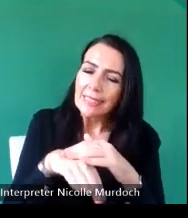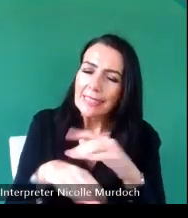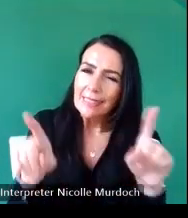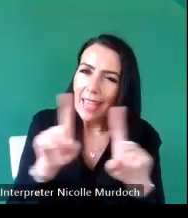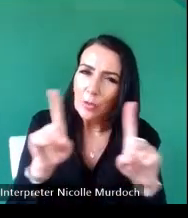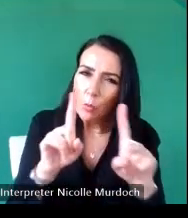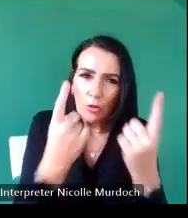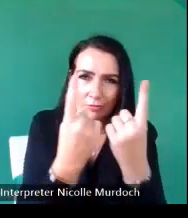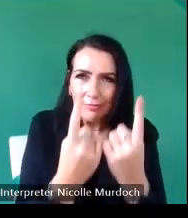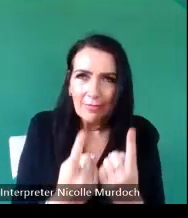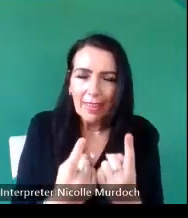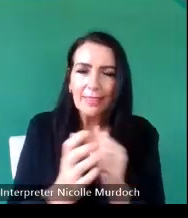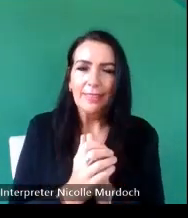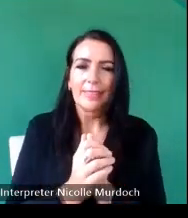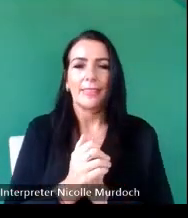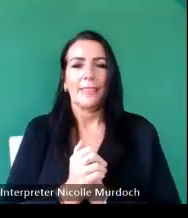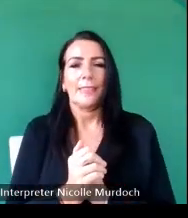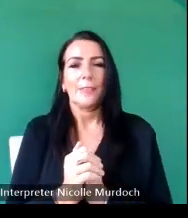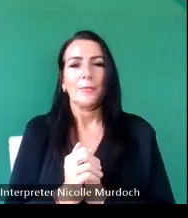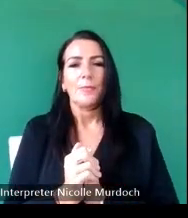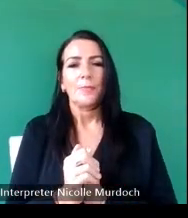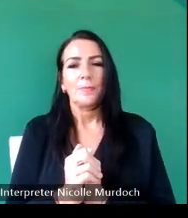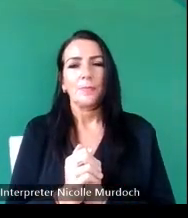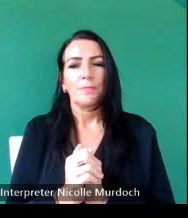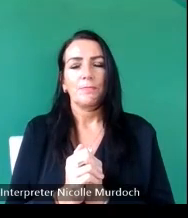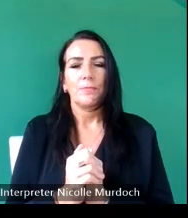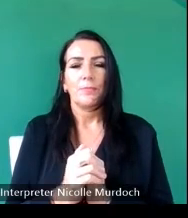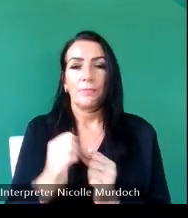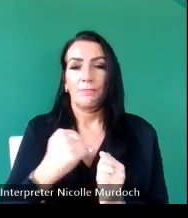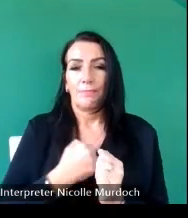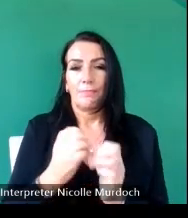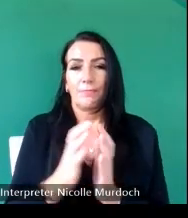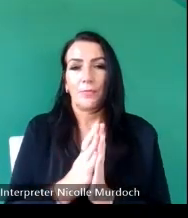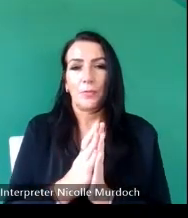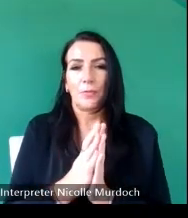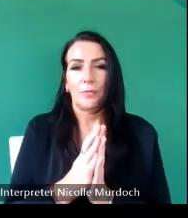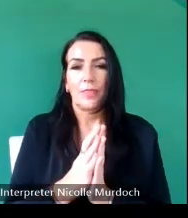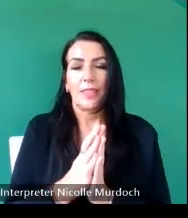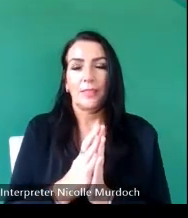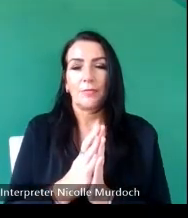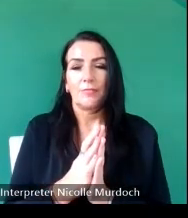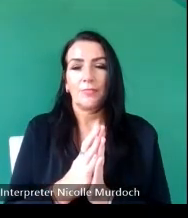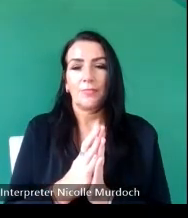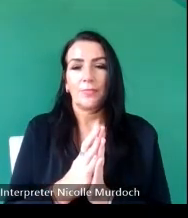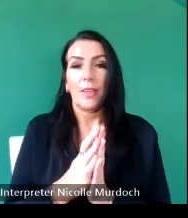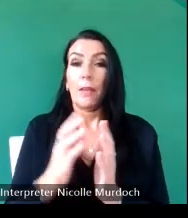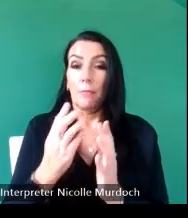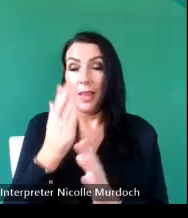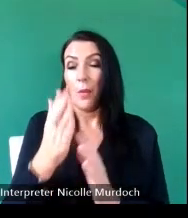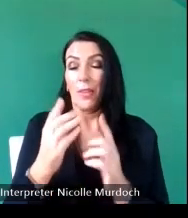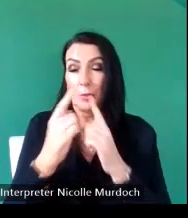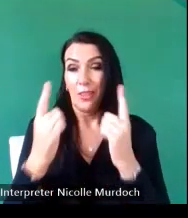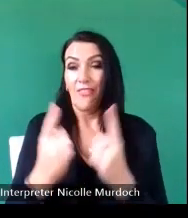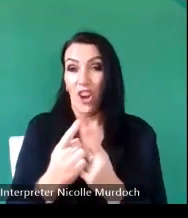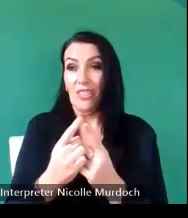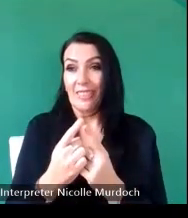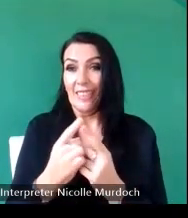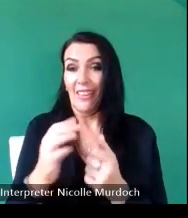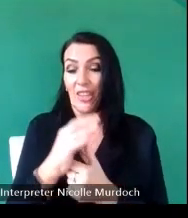funny story um by my University entrance interview um the professor of geography he asked me to tell